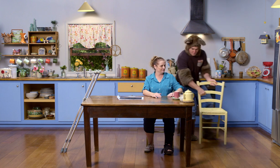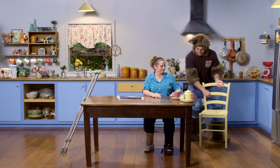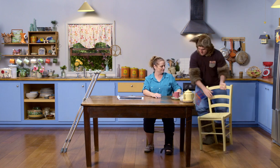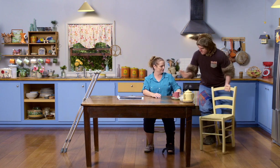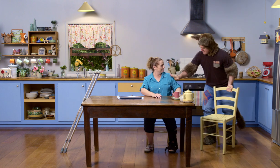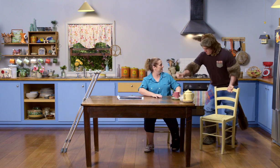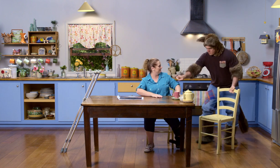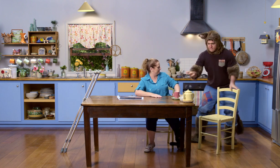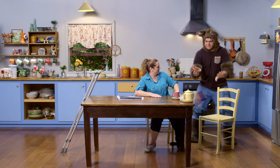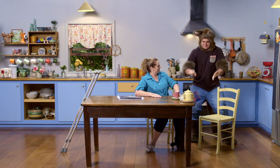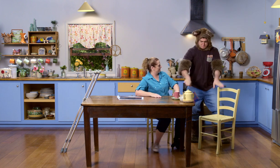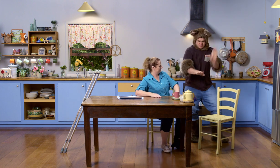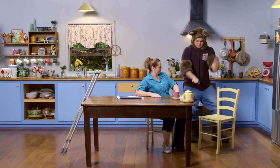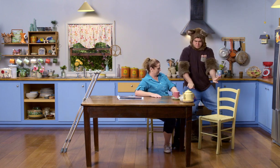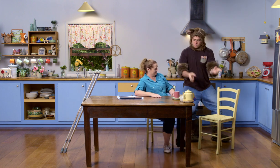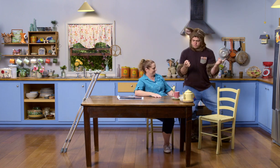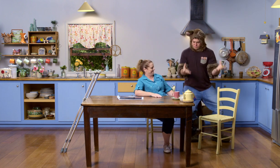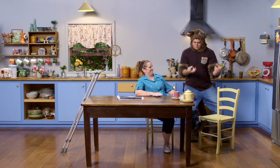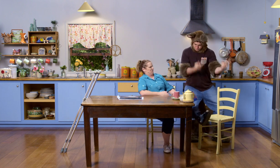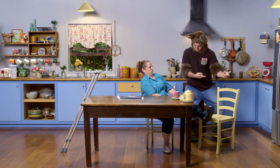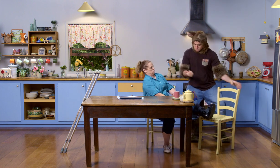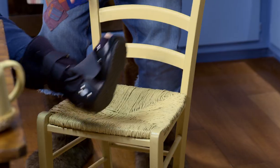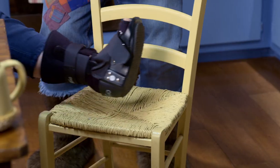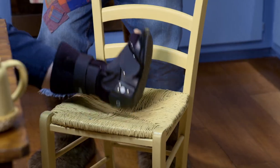Here you go. Put your foot up and rest.